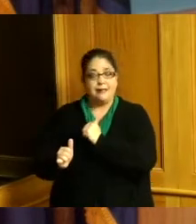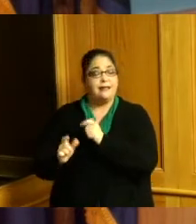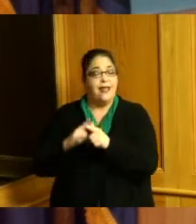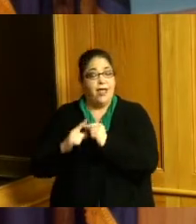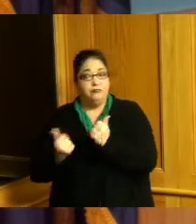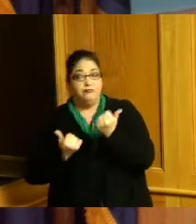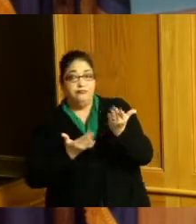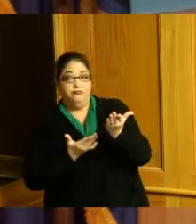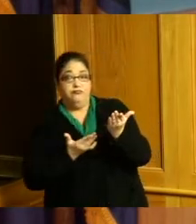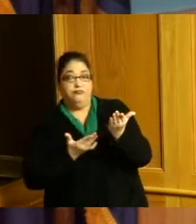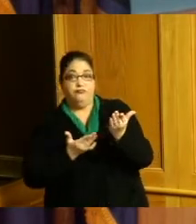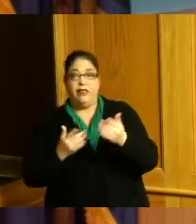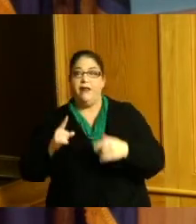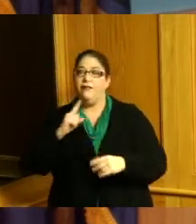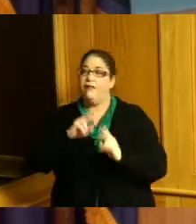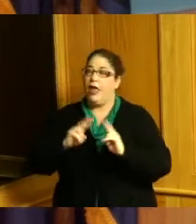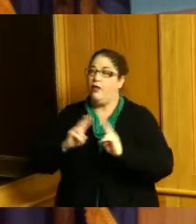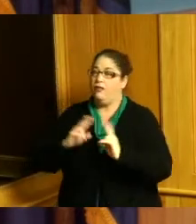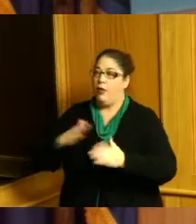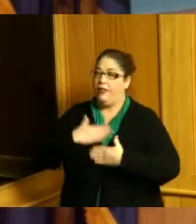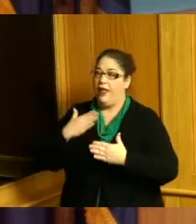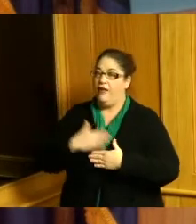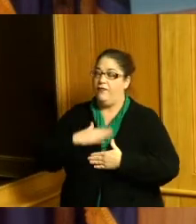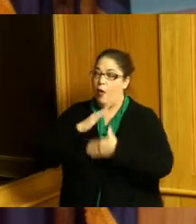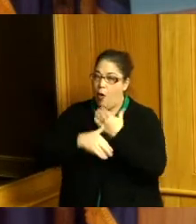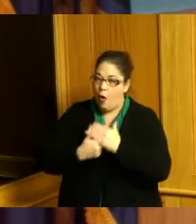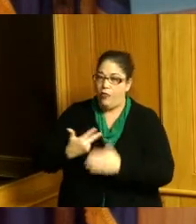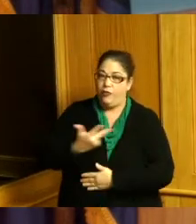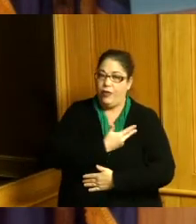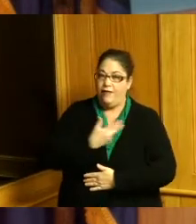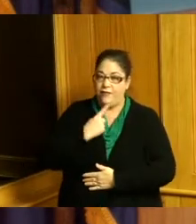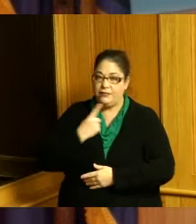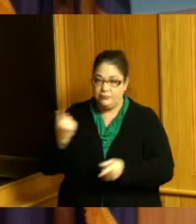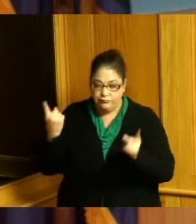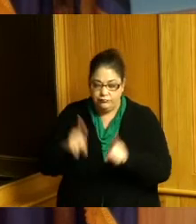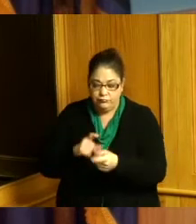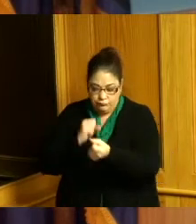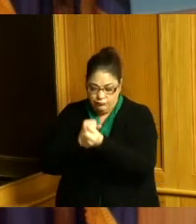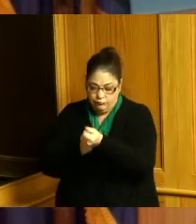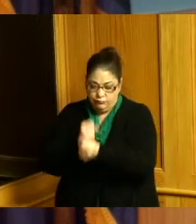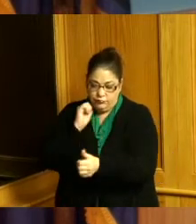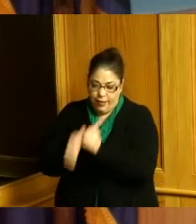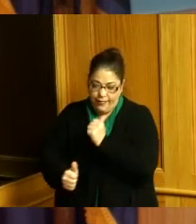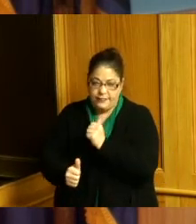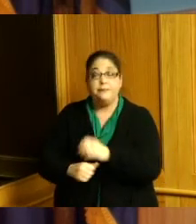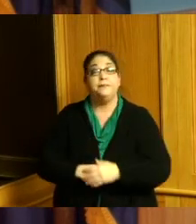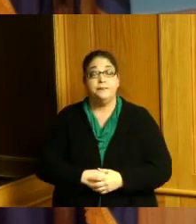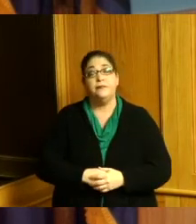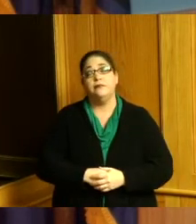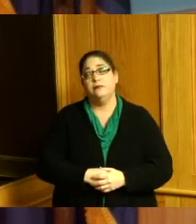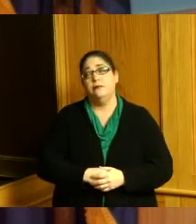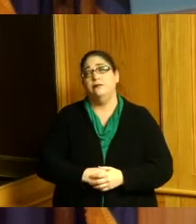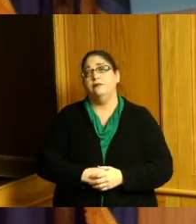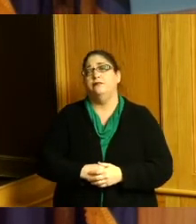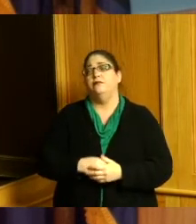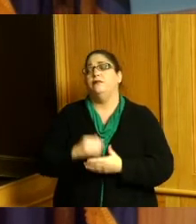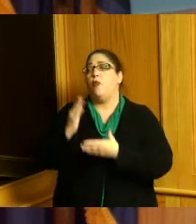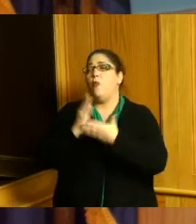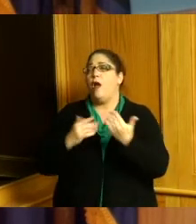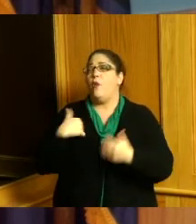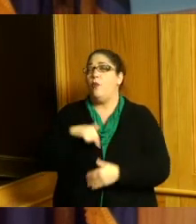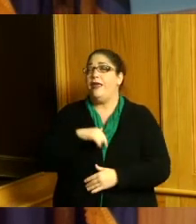I'm very thankful that it unanimously passed so these are some of the things that we did in 2021